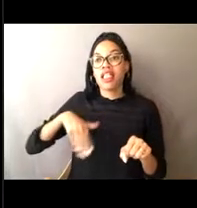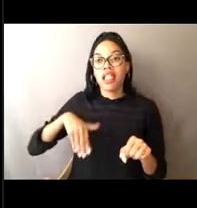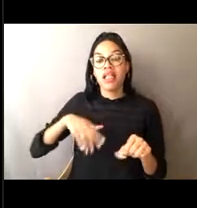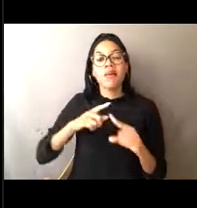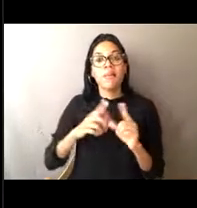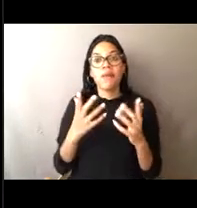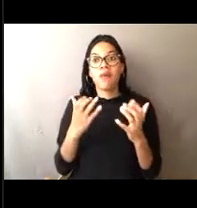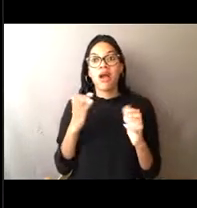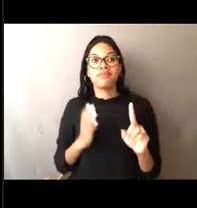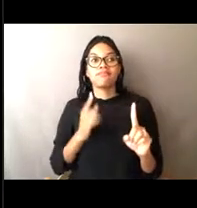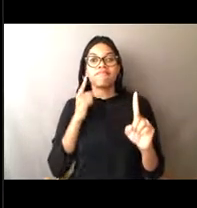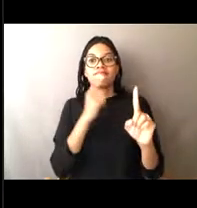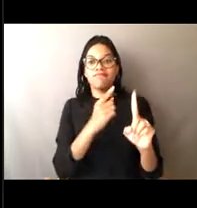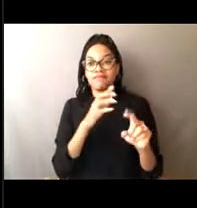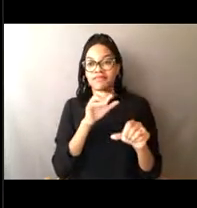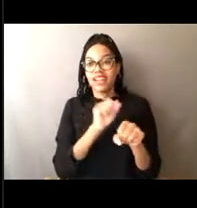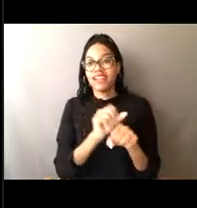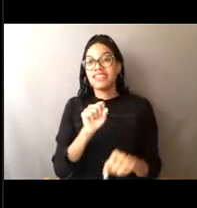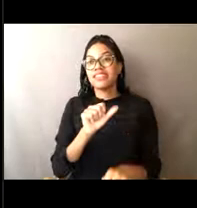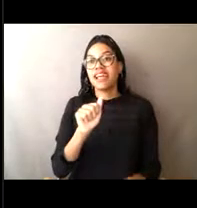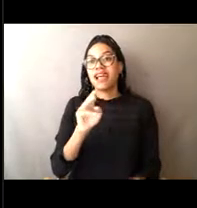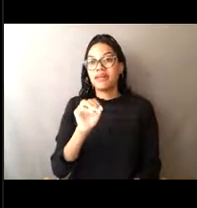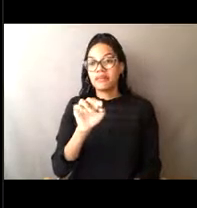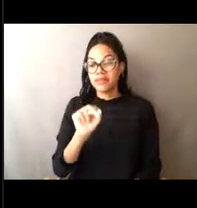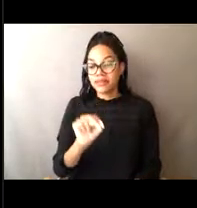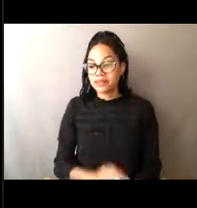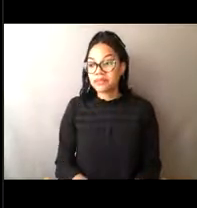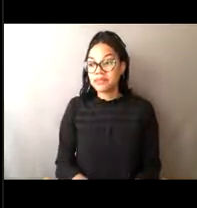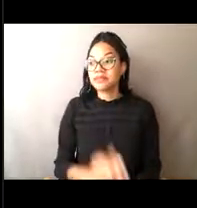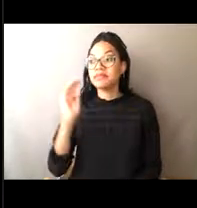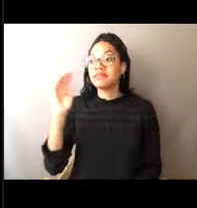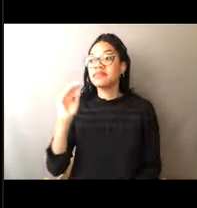and Mr. Jordan is saying eight out of 10 in his classroom